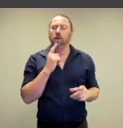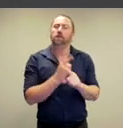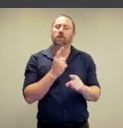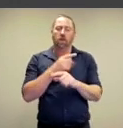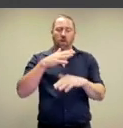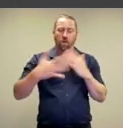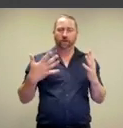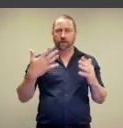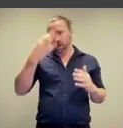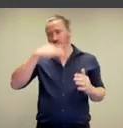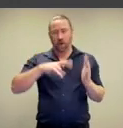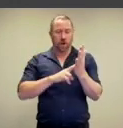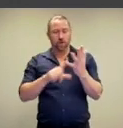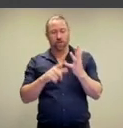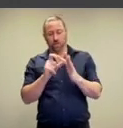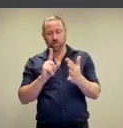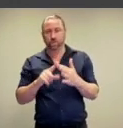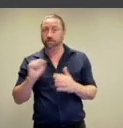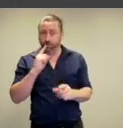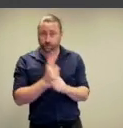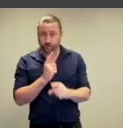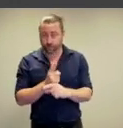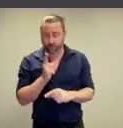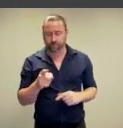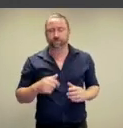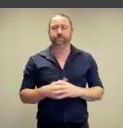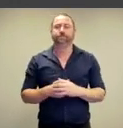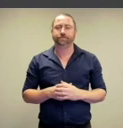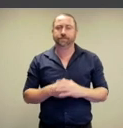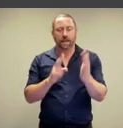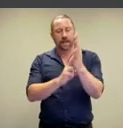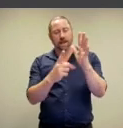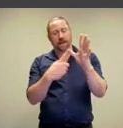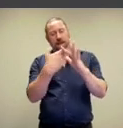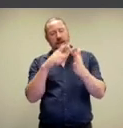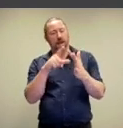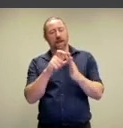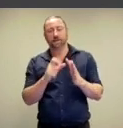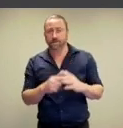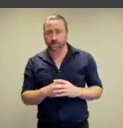so many wonderful things about the nude